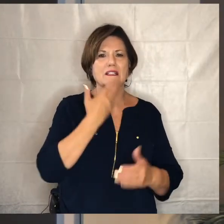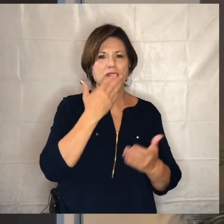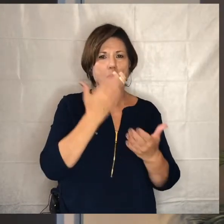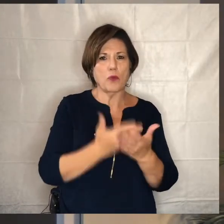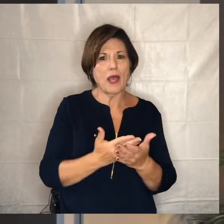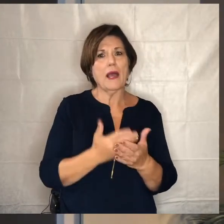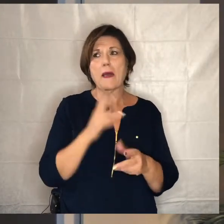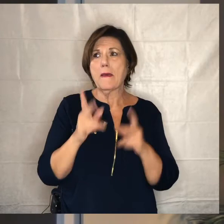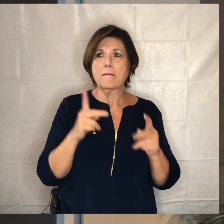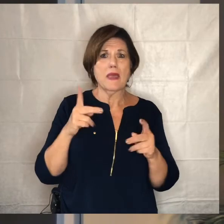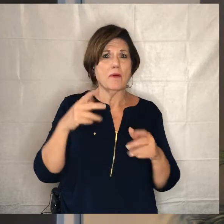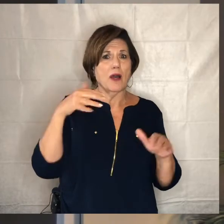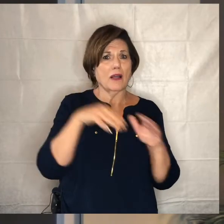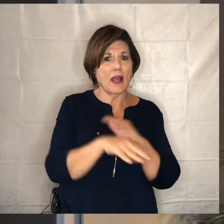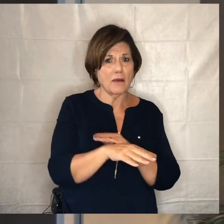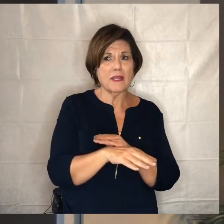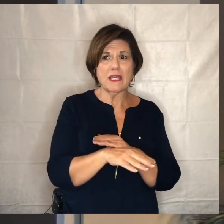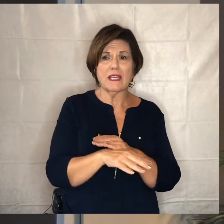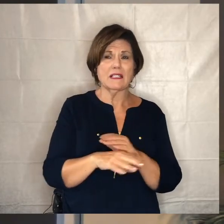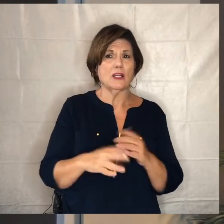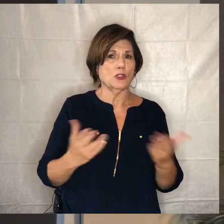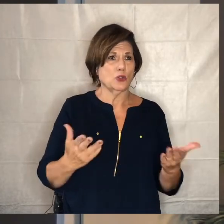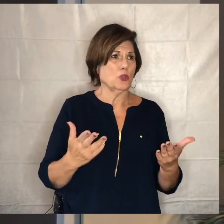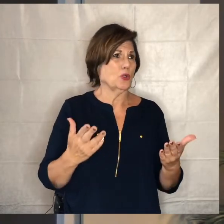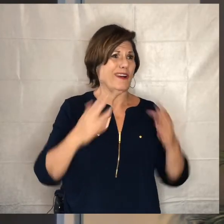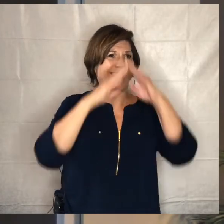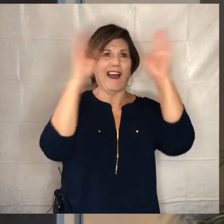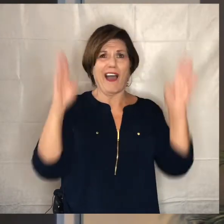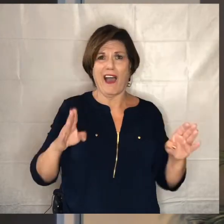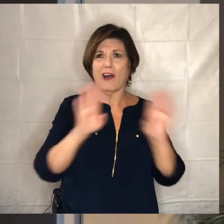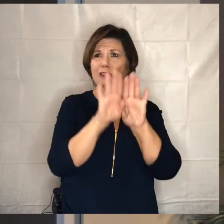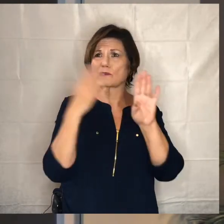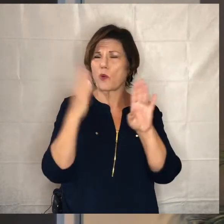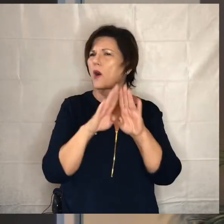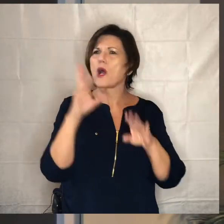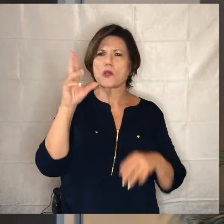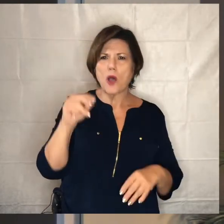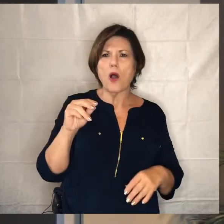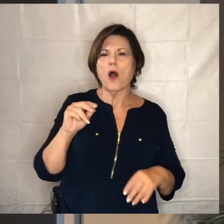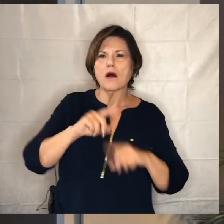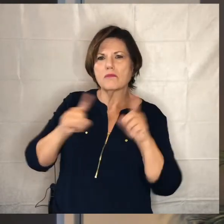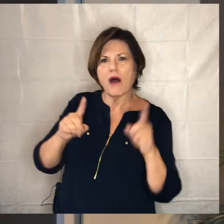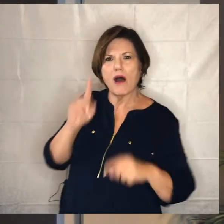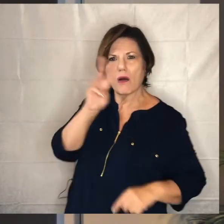in they're not actually coming in those doors the door is our actual front of our website and how might that be so compelling